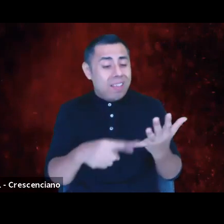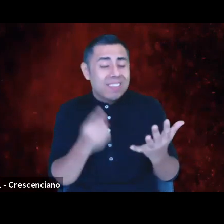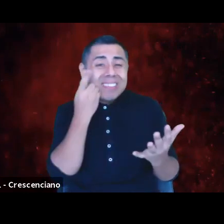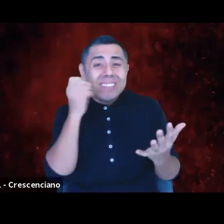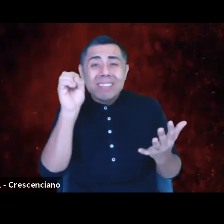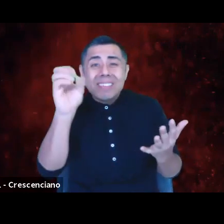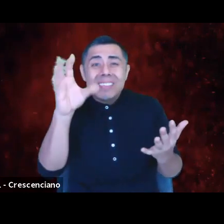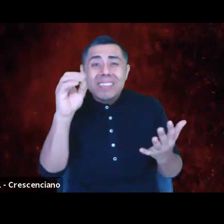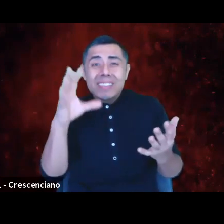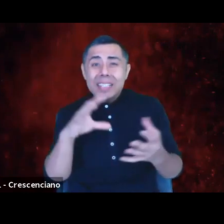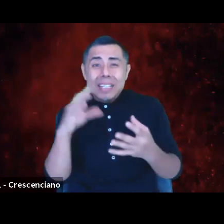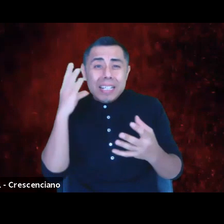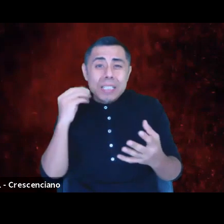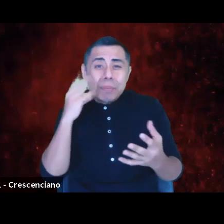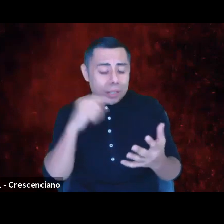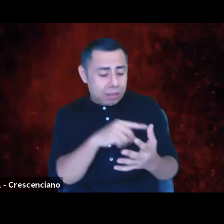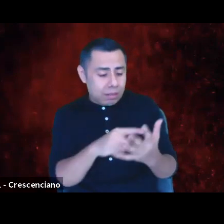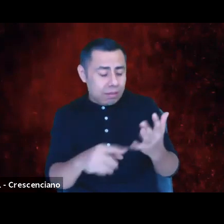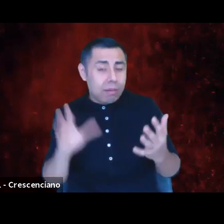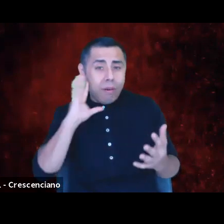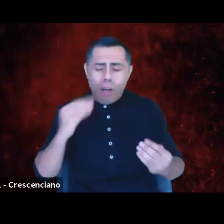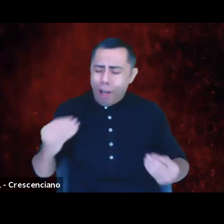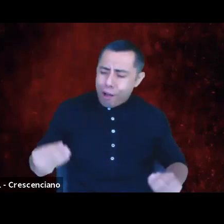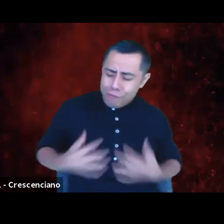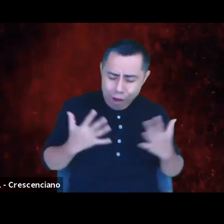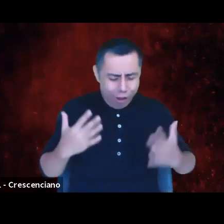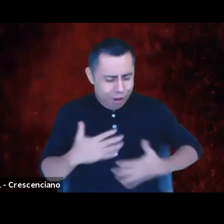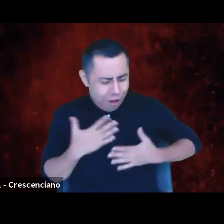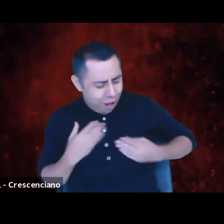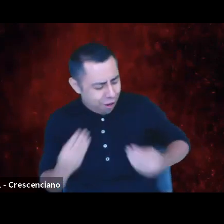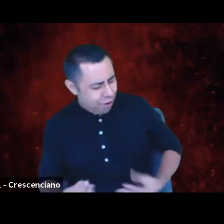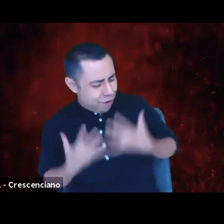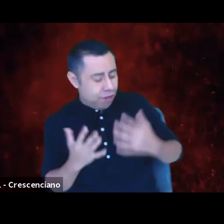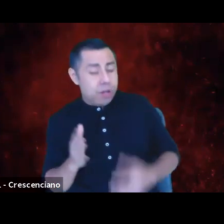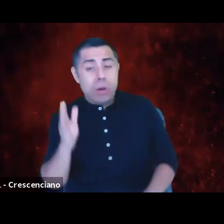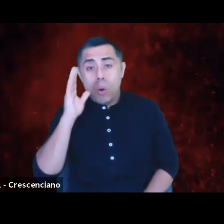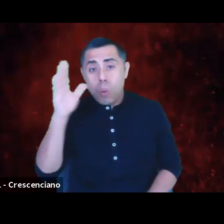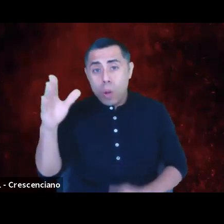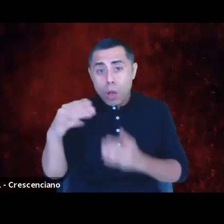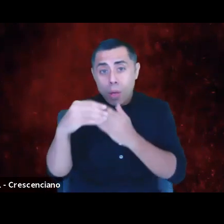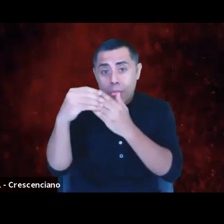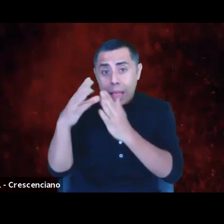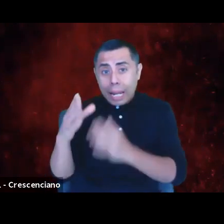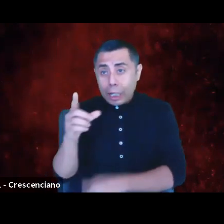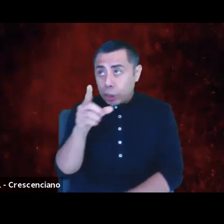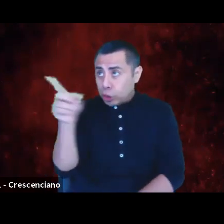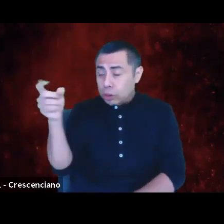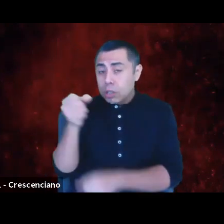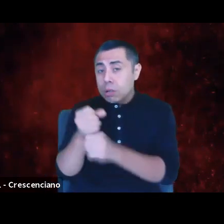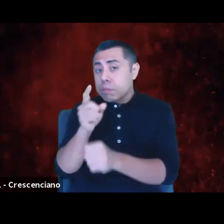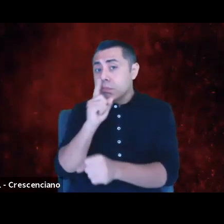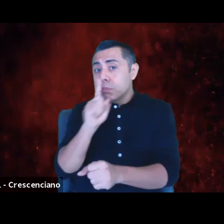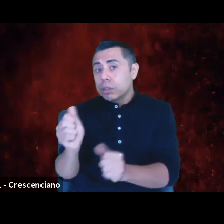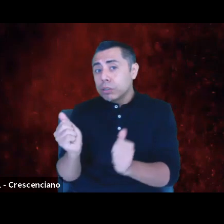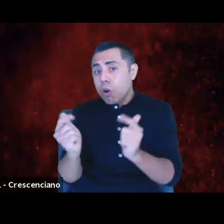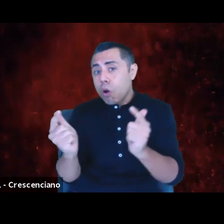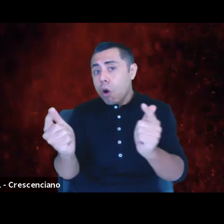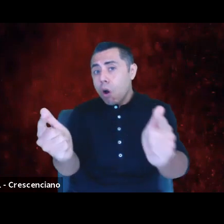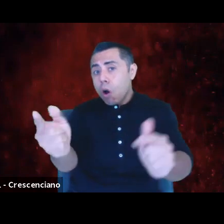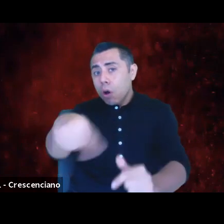and a outburst of joy, will our leadership ensure those said experiences are able to be shared by everyone on this call?